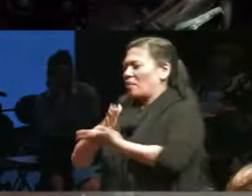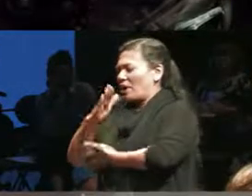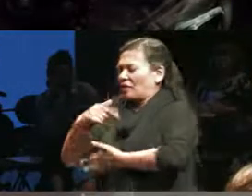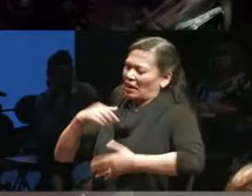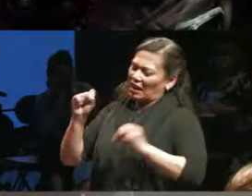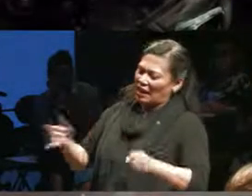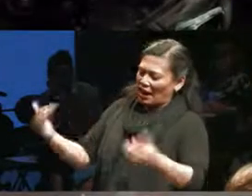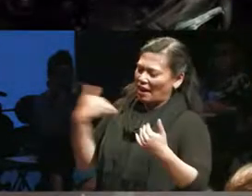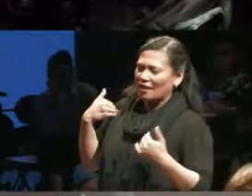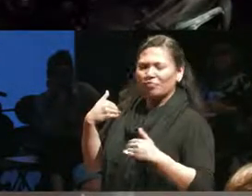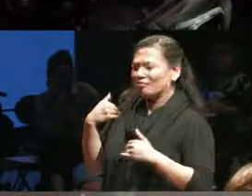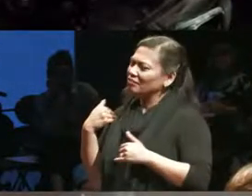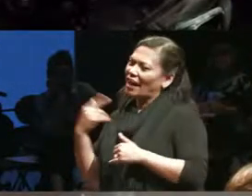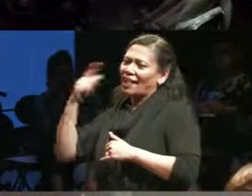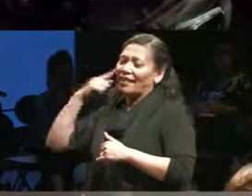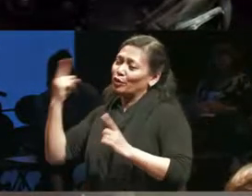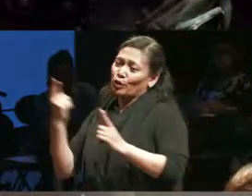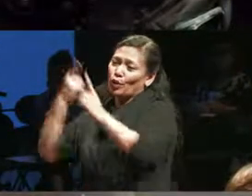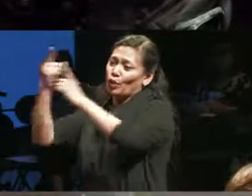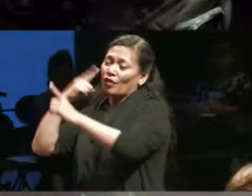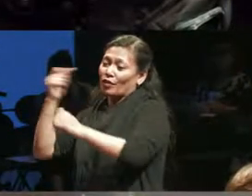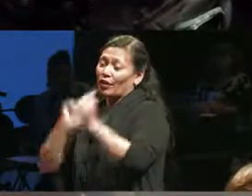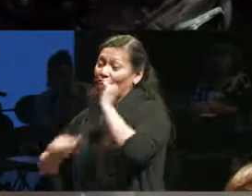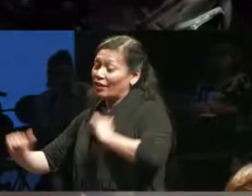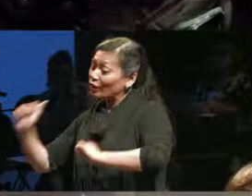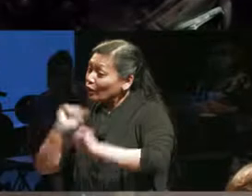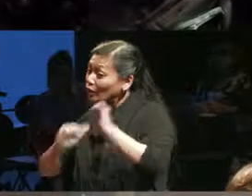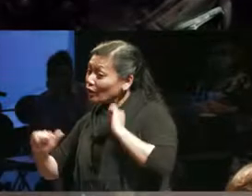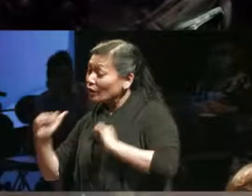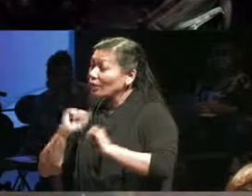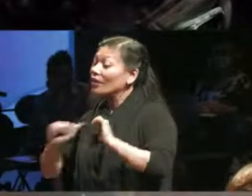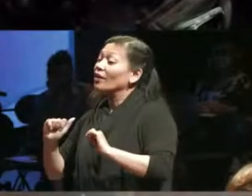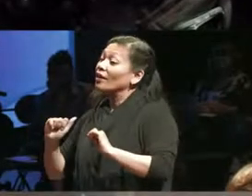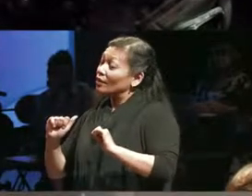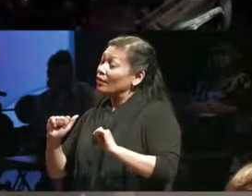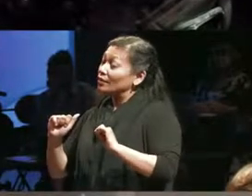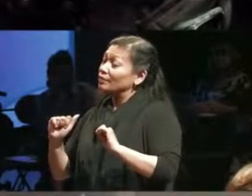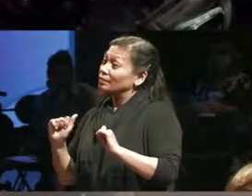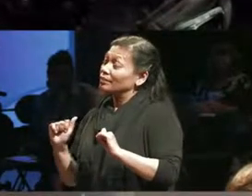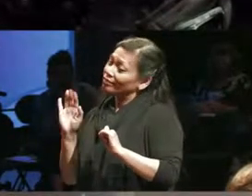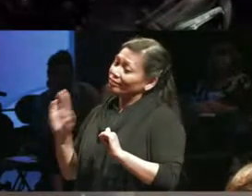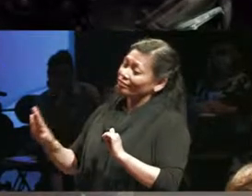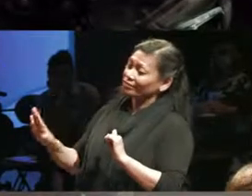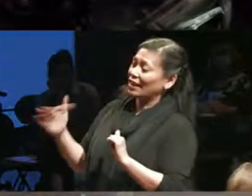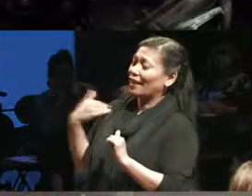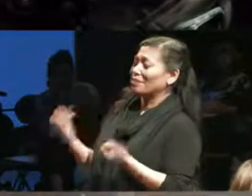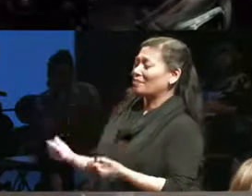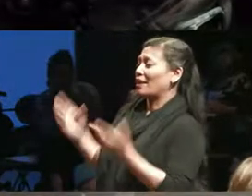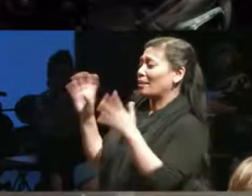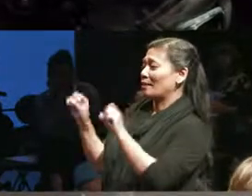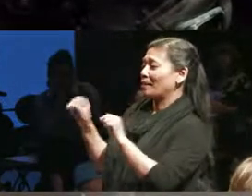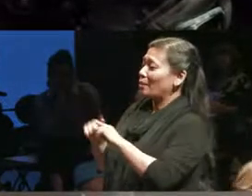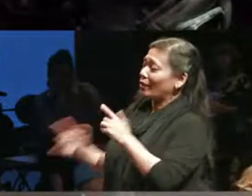I think theater it's sort of one of its greatest potentials is to reinforce a